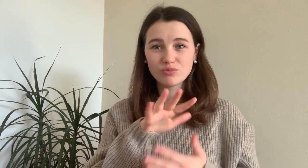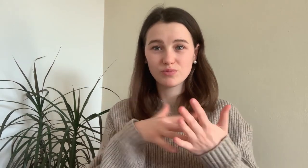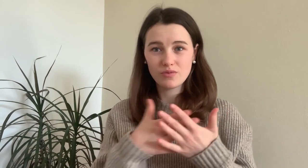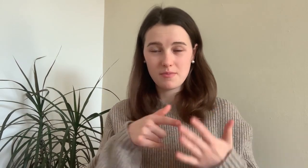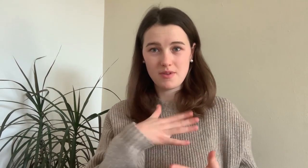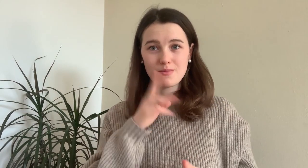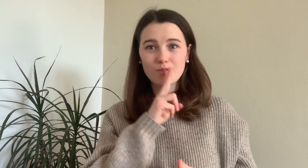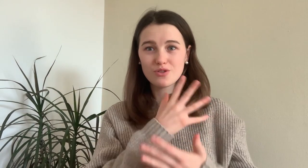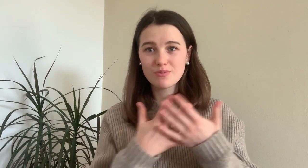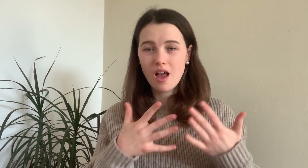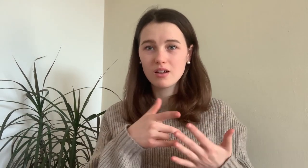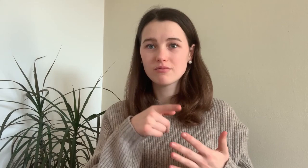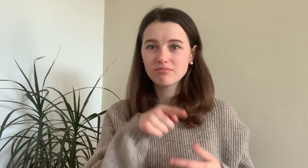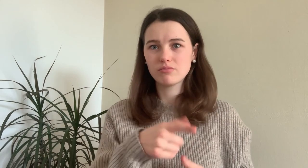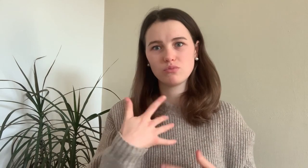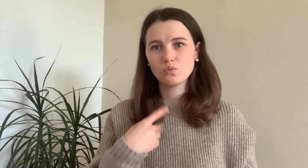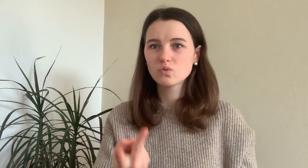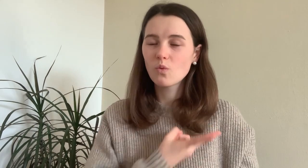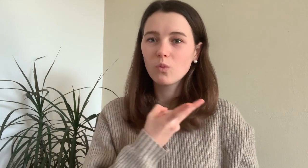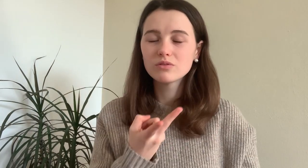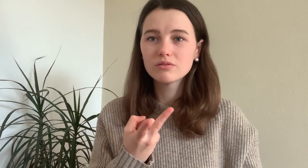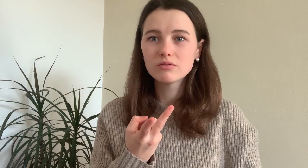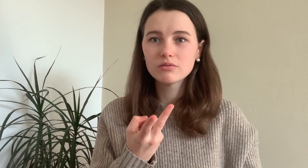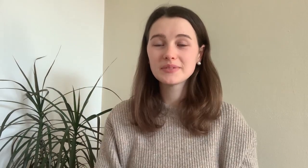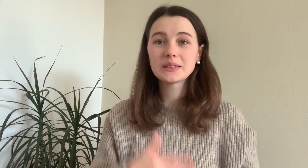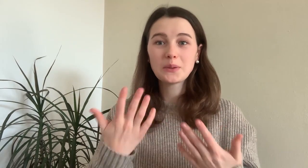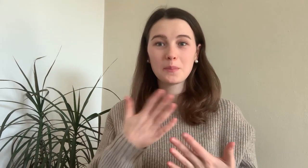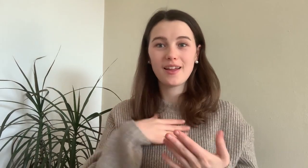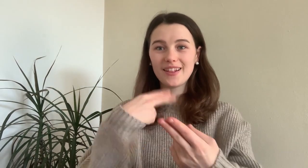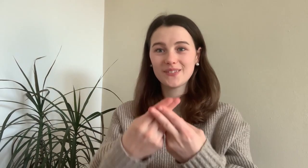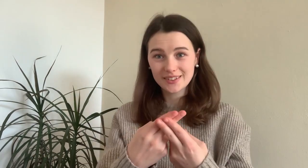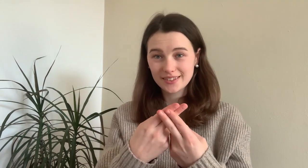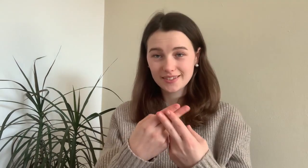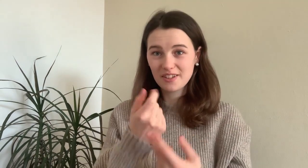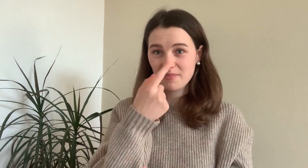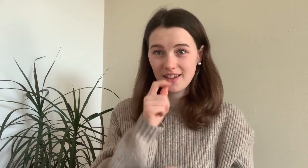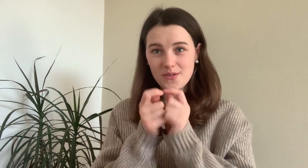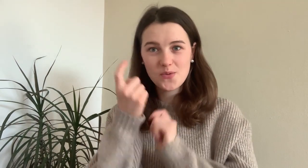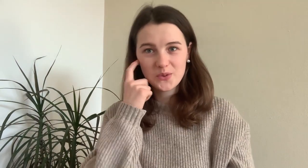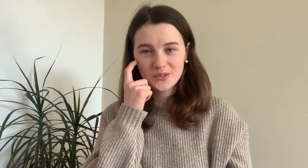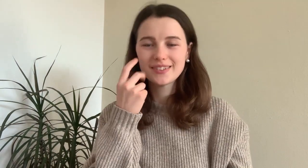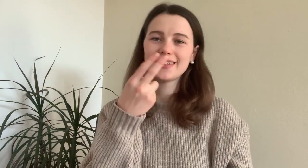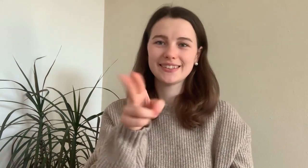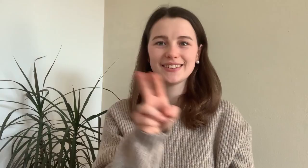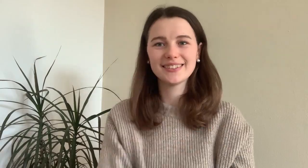Austrian Sign Language is my native language. I am very proud of that. So that´s my answer to the question if I would swollow the pill. No!